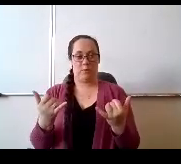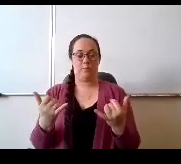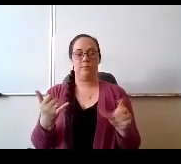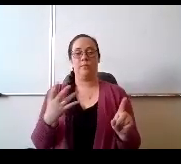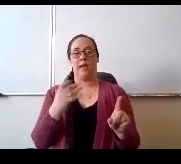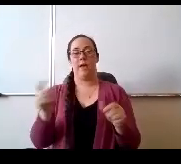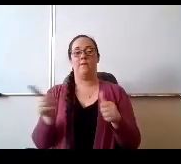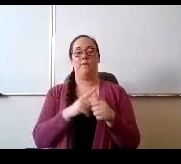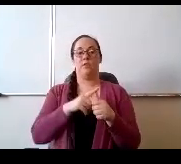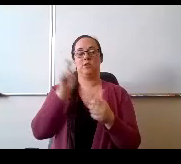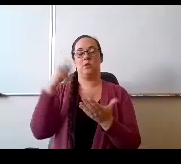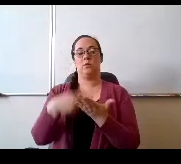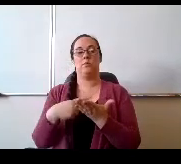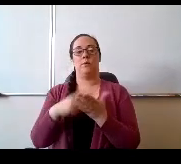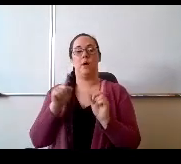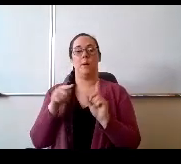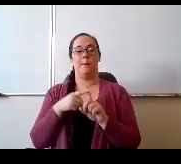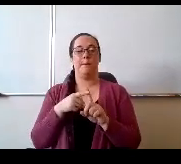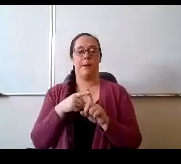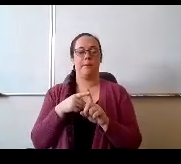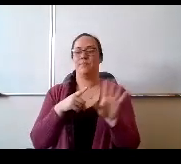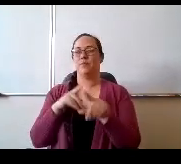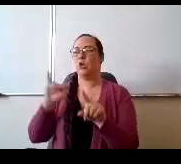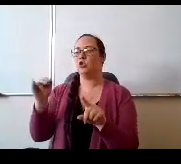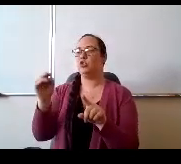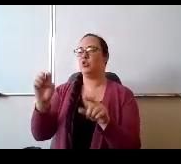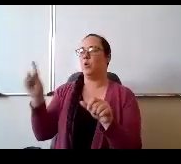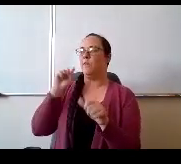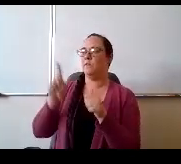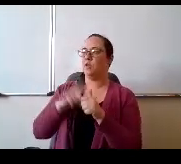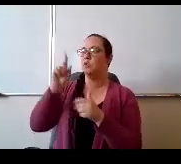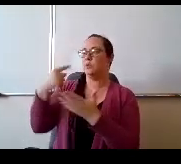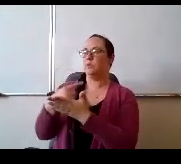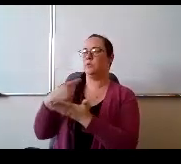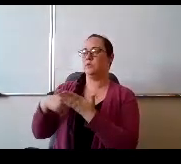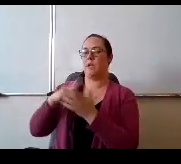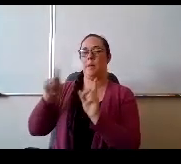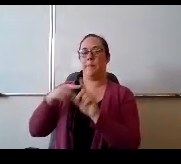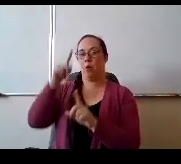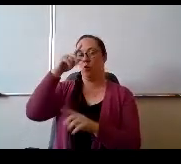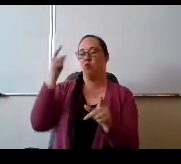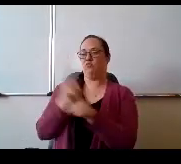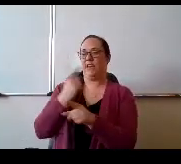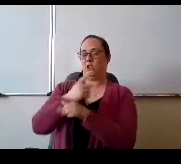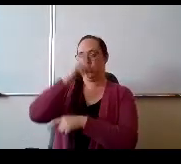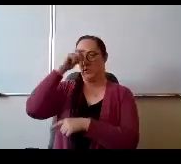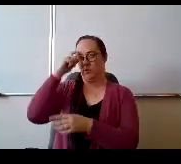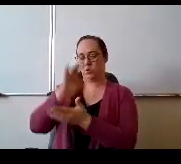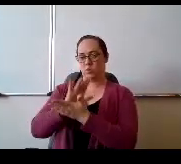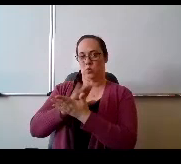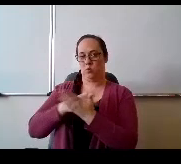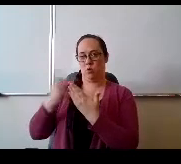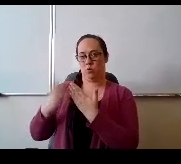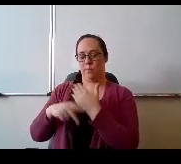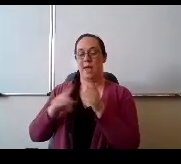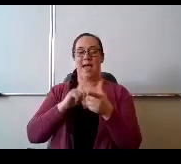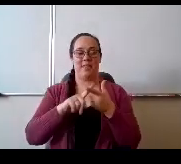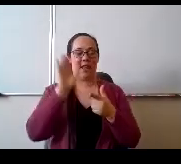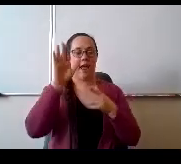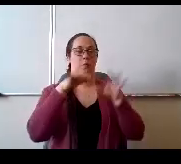talk 1st about or actually going to talk 1st about just our regular summer school program that we have that goes on. And then I'm going to share with you